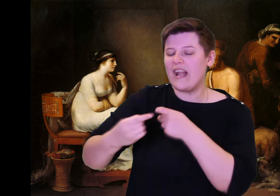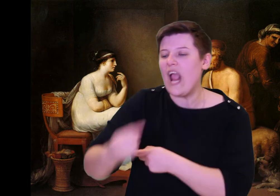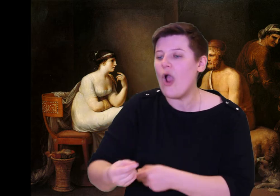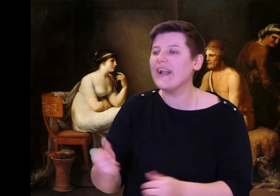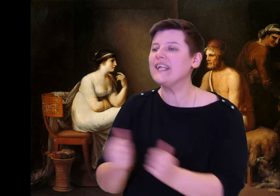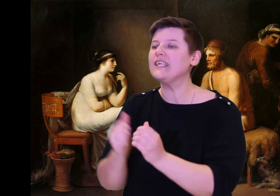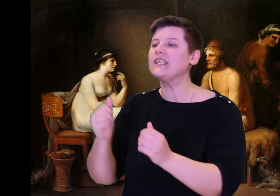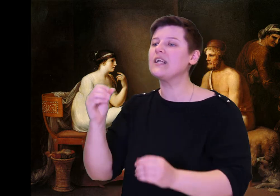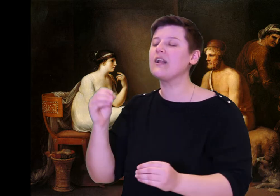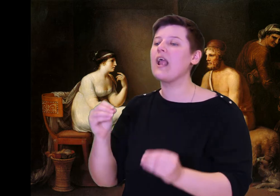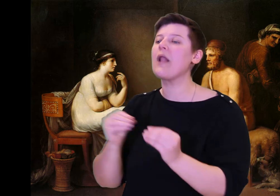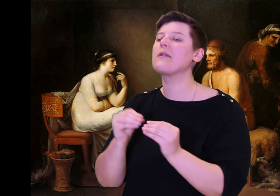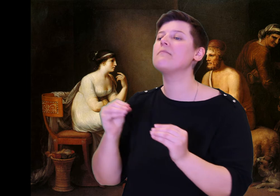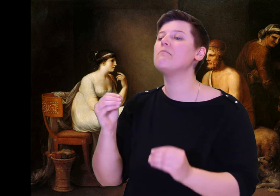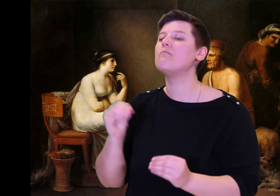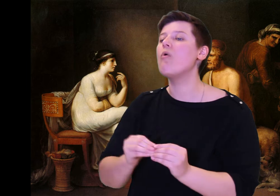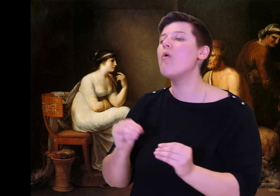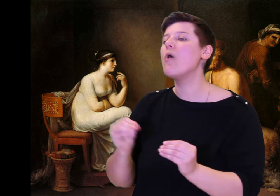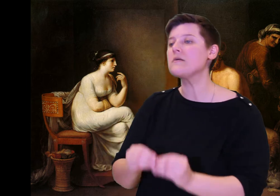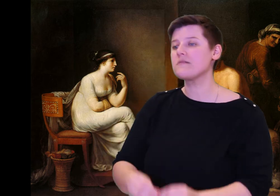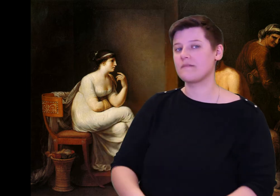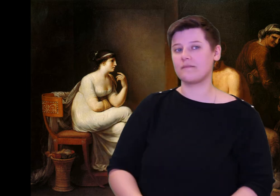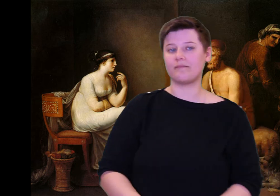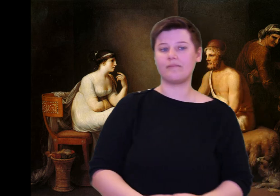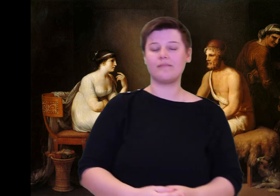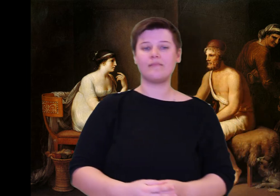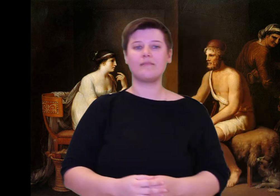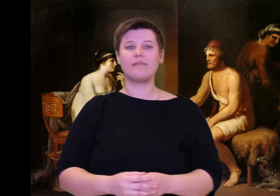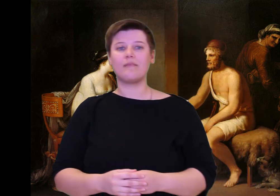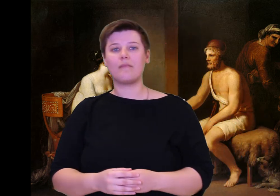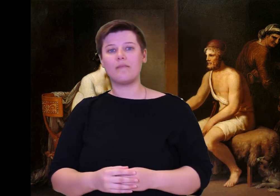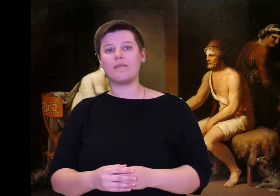Antinous! It was all his idea.